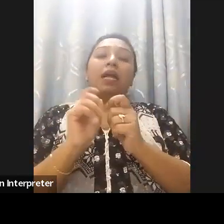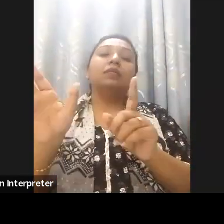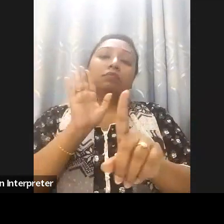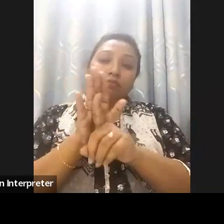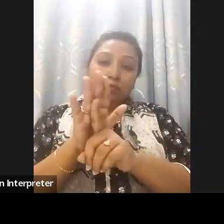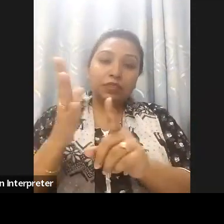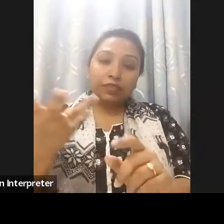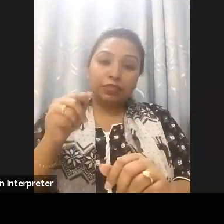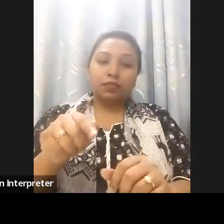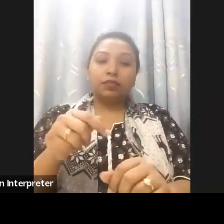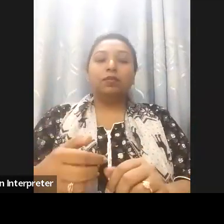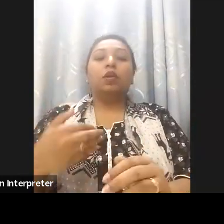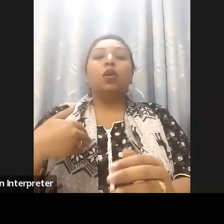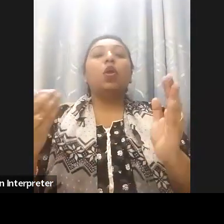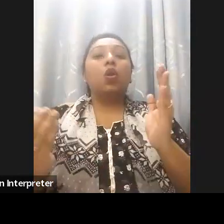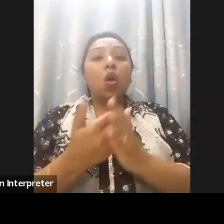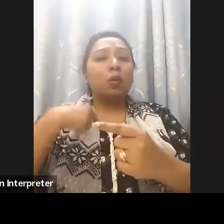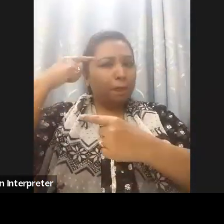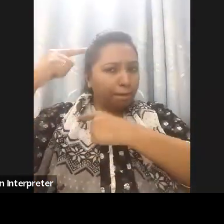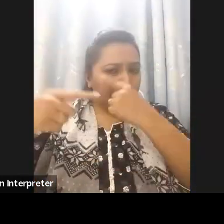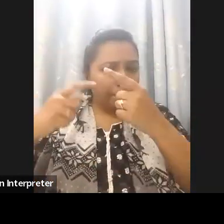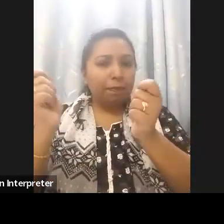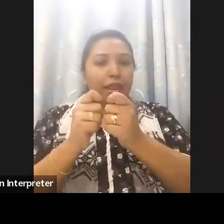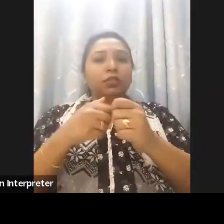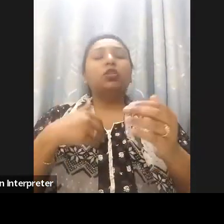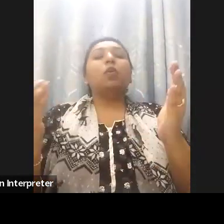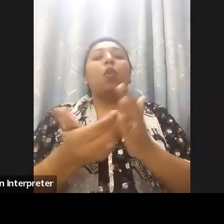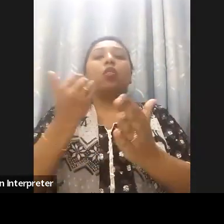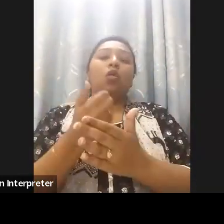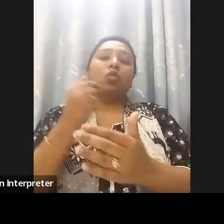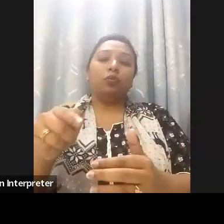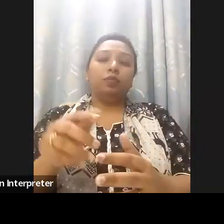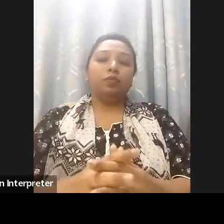Innovation which will house the Disability Innovation Lab. The establishment of this Center